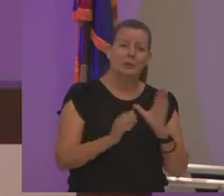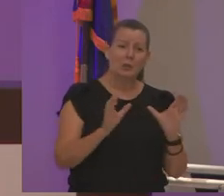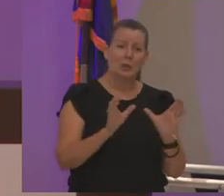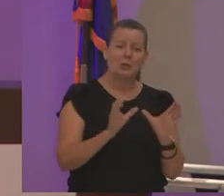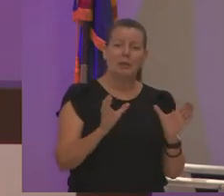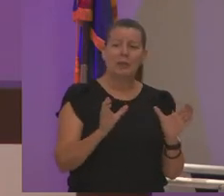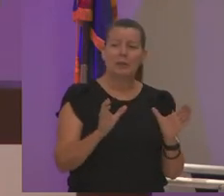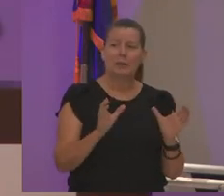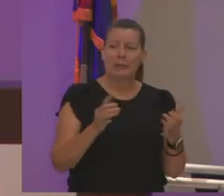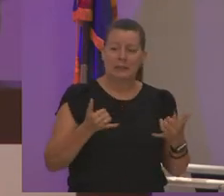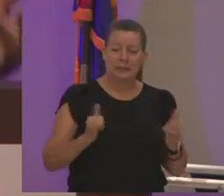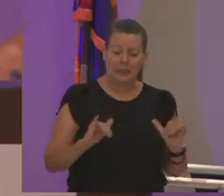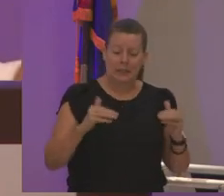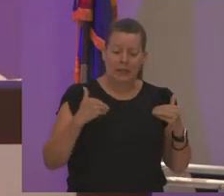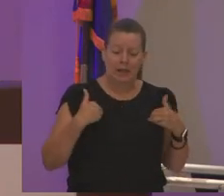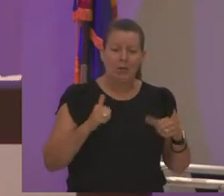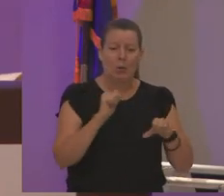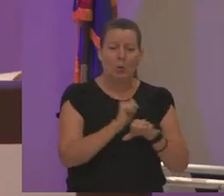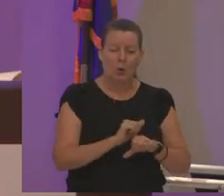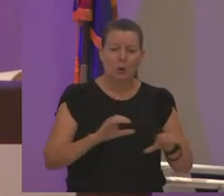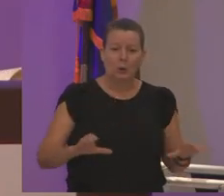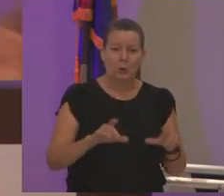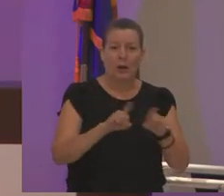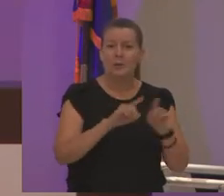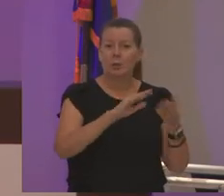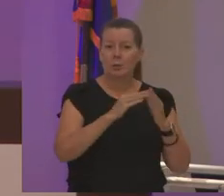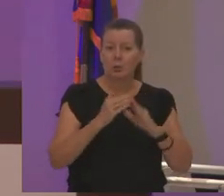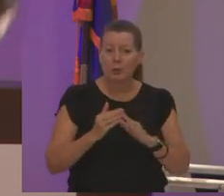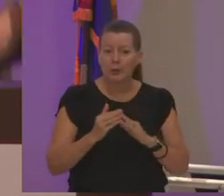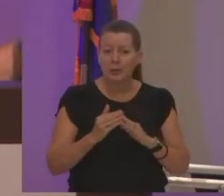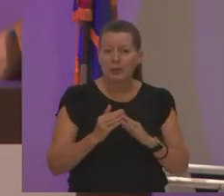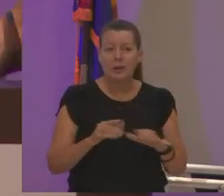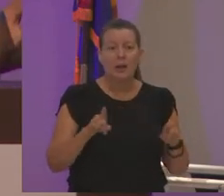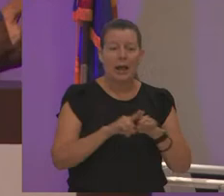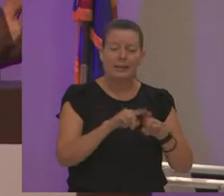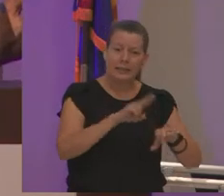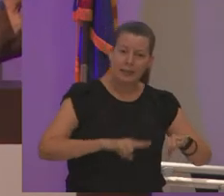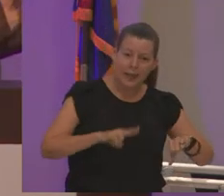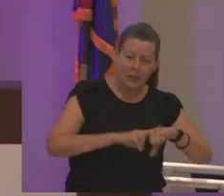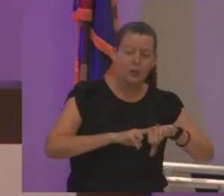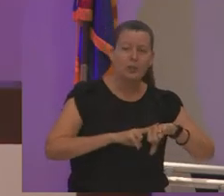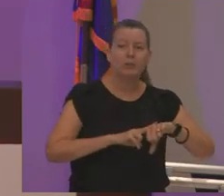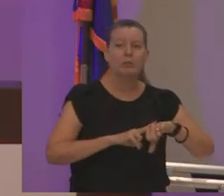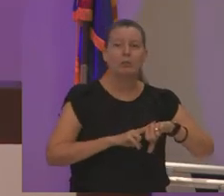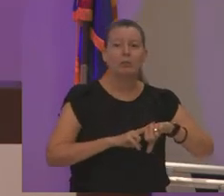we still have work to do as a community we still have work to do as a nation to be sure that people